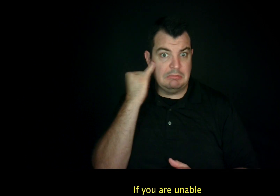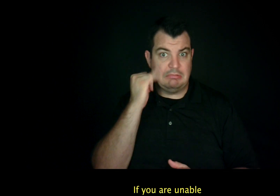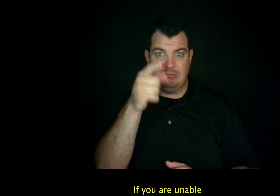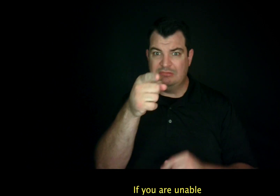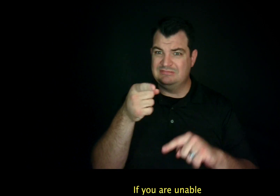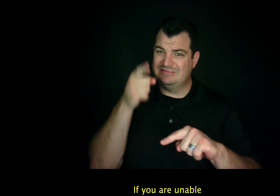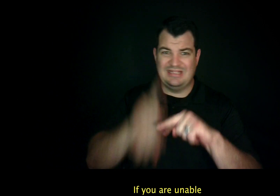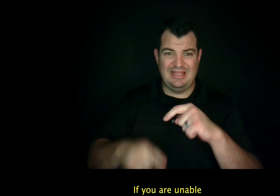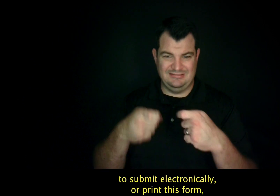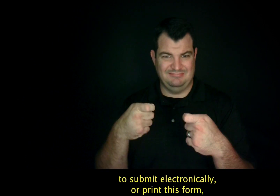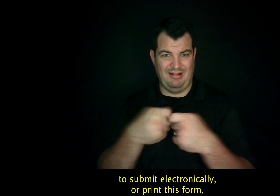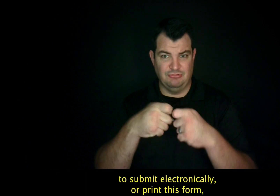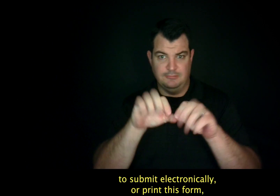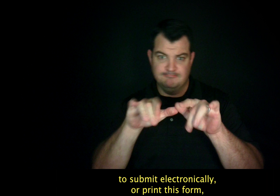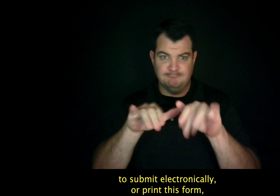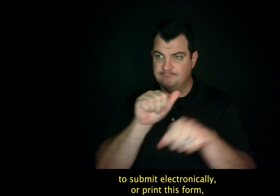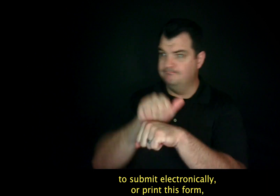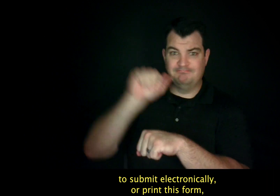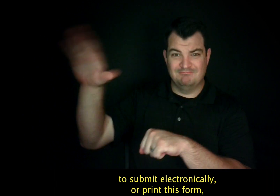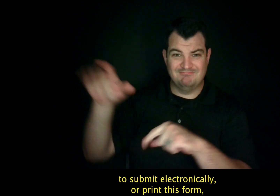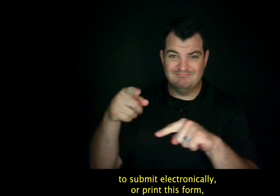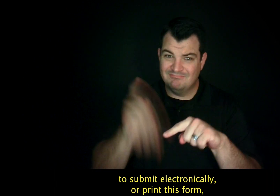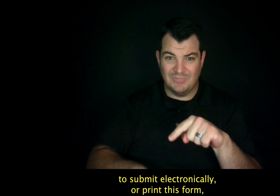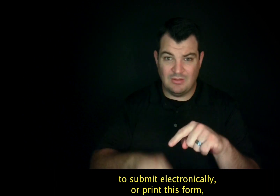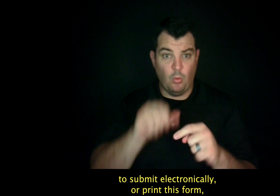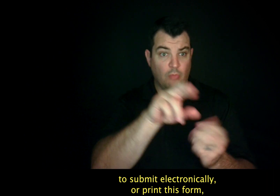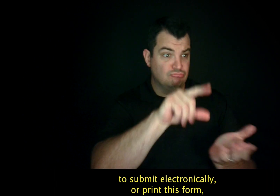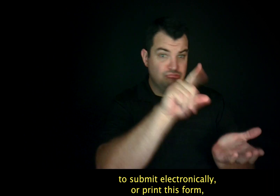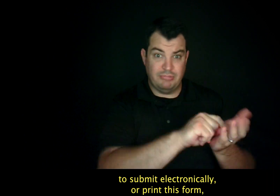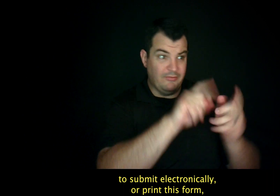If you are unable to submit electronically, or print this form,